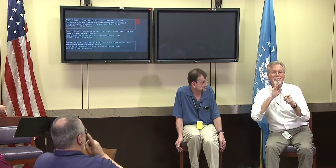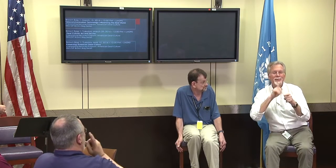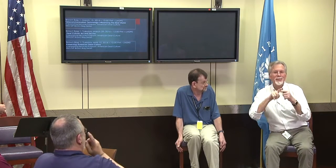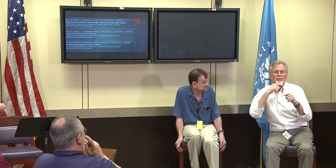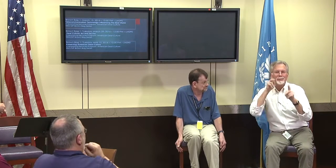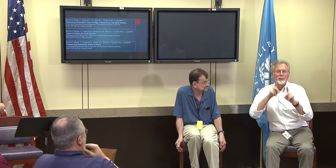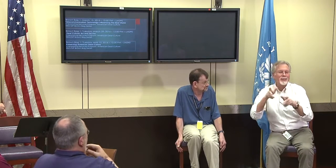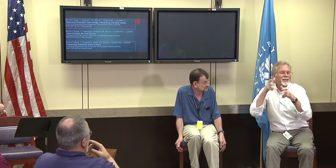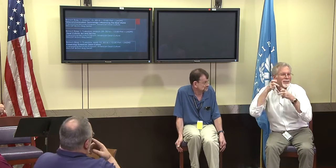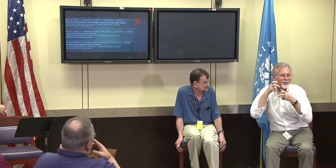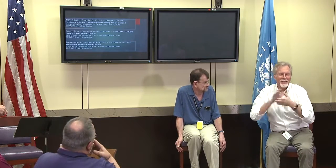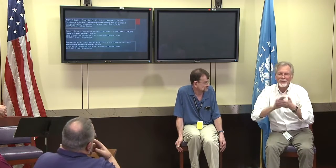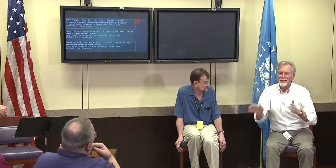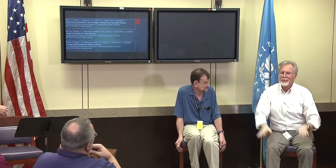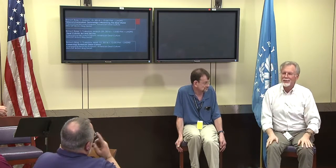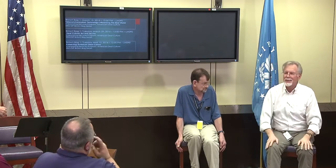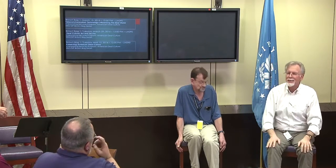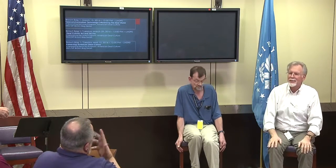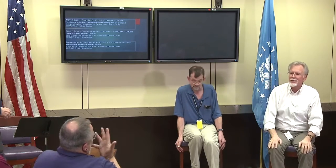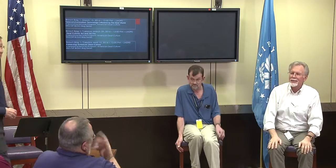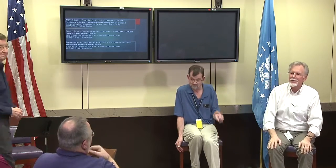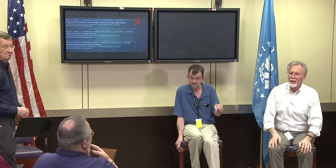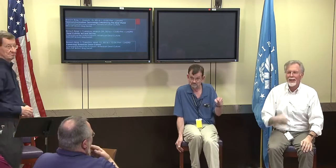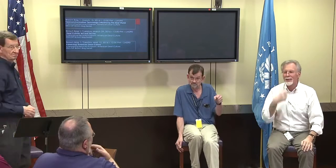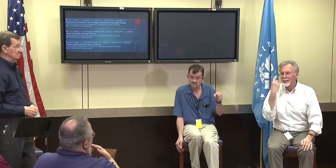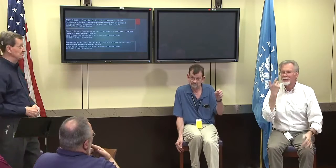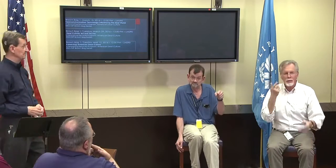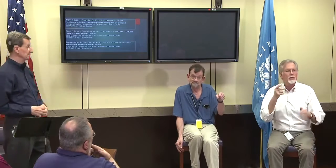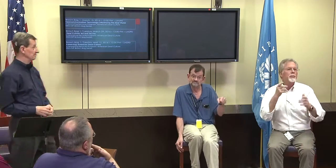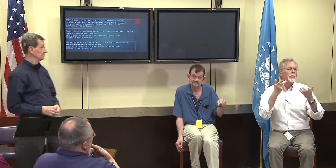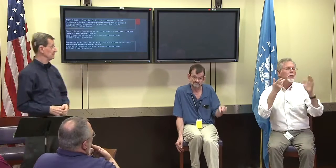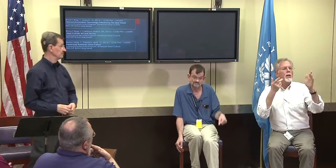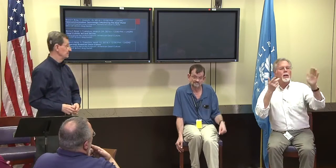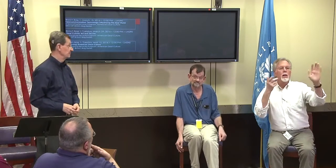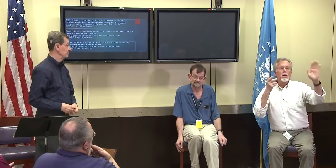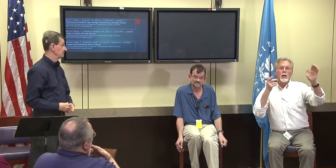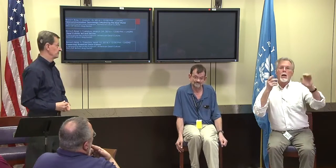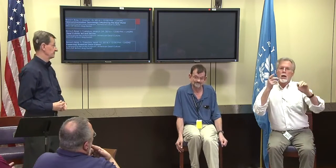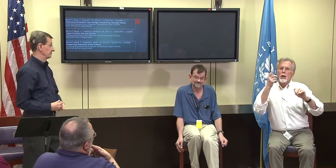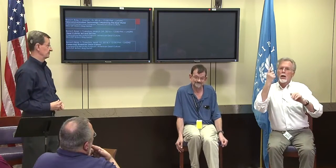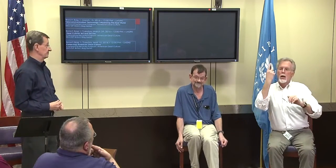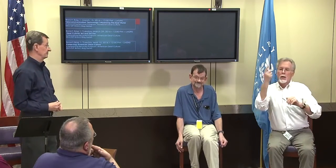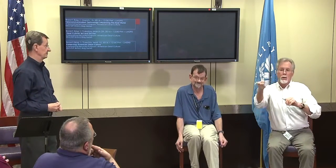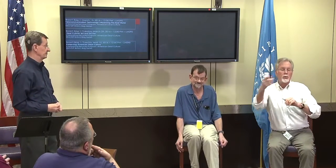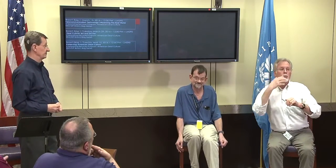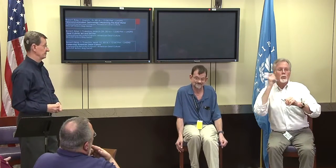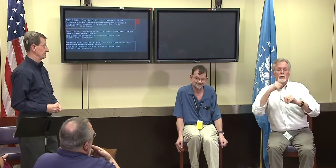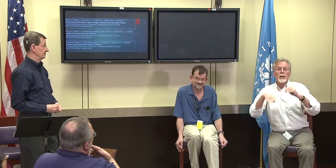So what if I'm signing something, I'm not sure that you'll be able